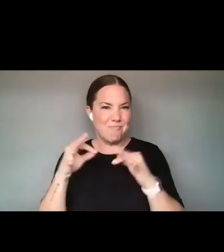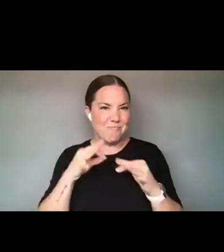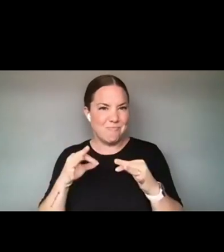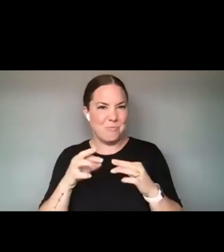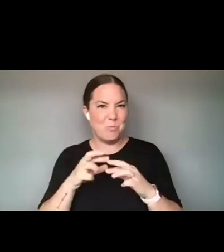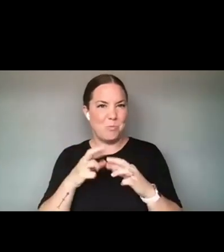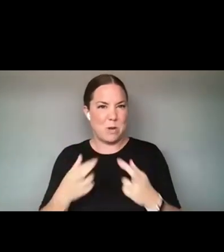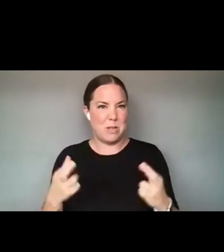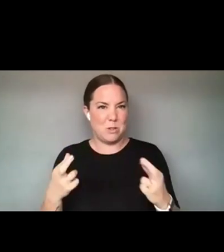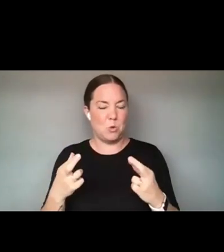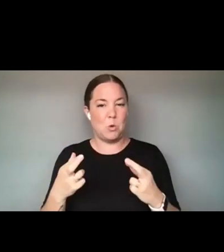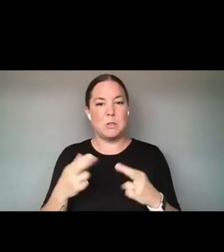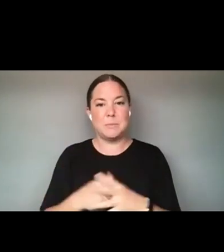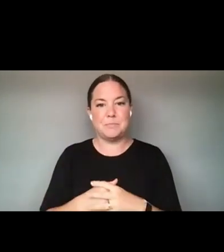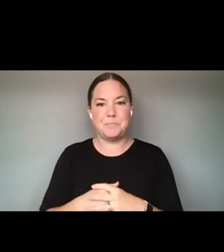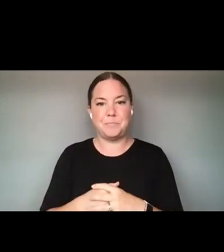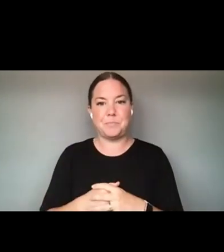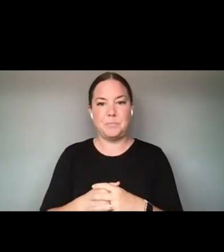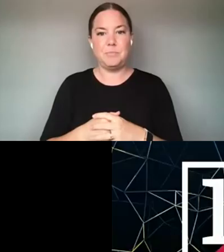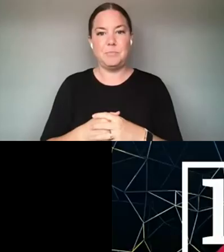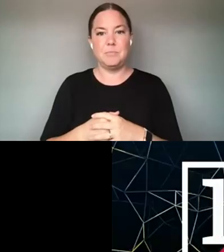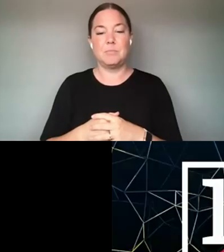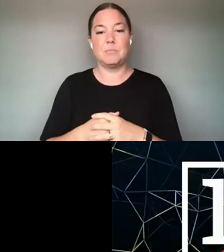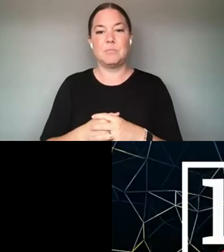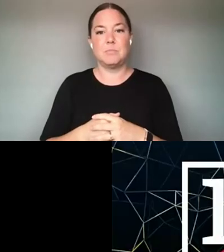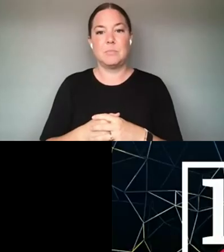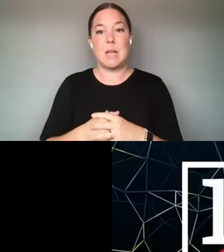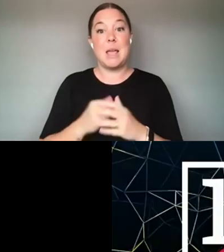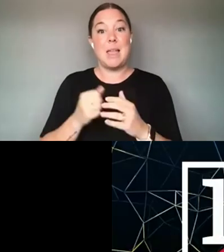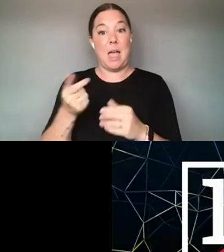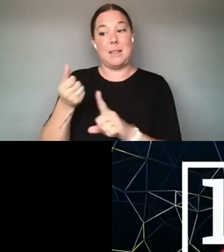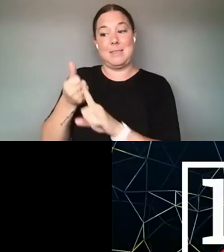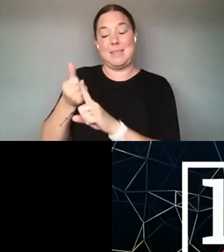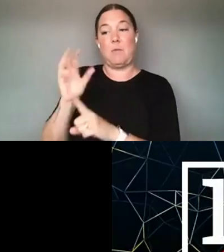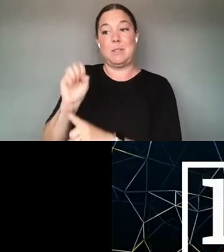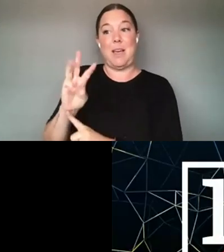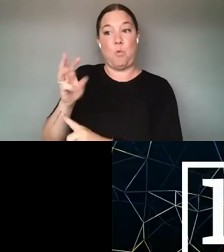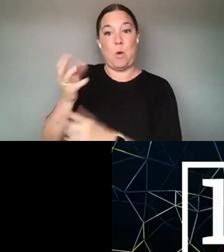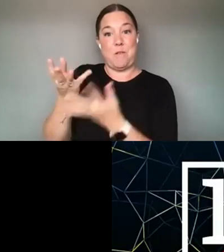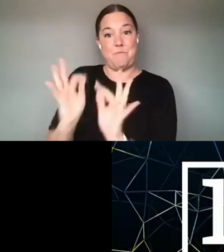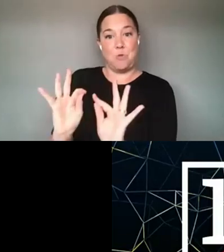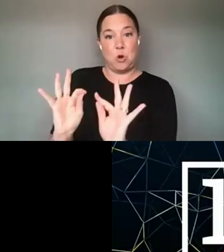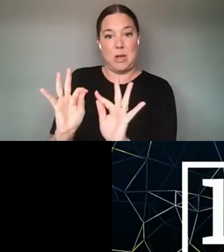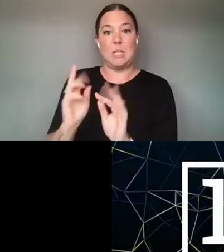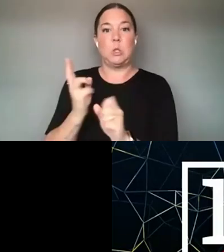TOOLS AVAILABLE FOR FREE, THAT SUPPORT THE USE OF CODE FOR SELF-EXPRESSION. AND THE SPEAKERS